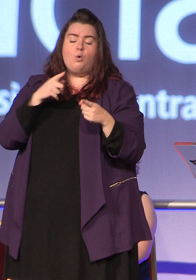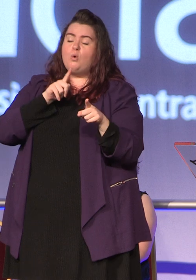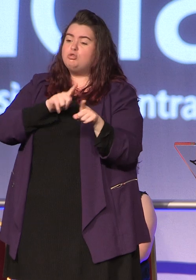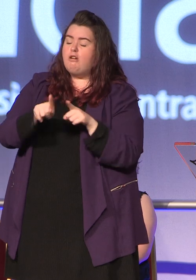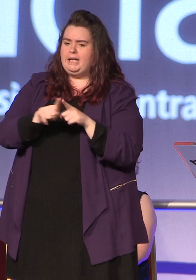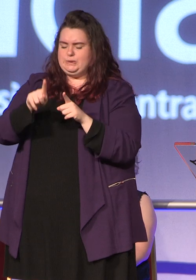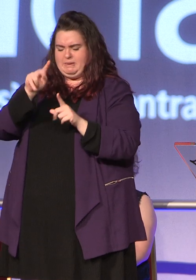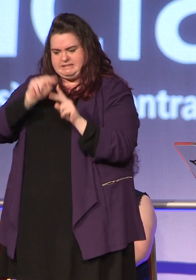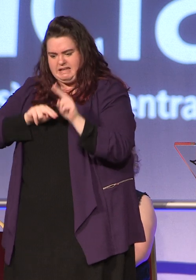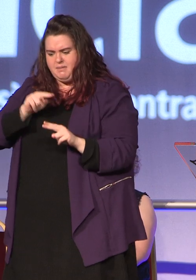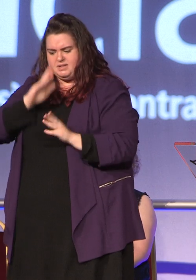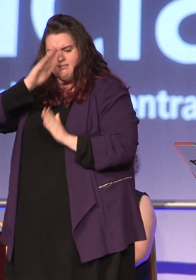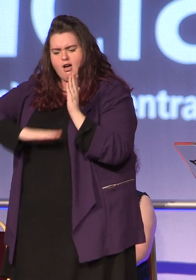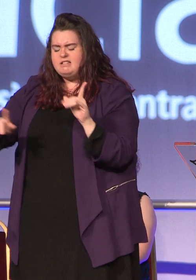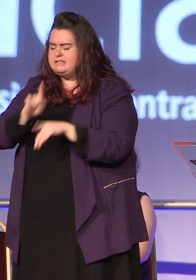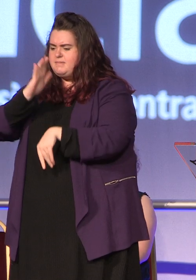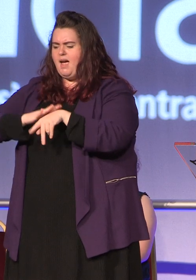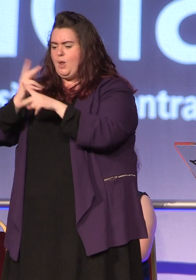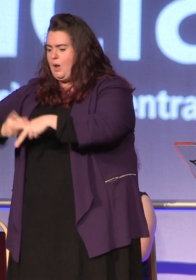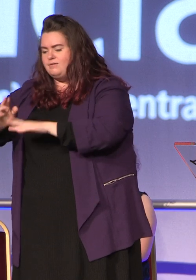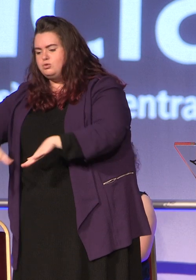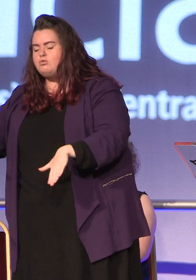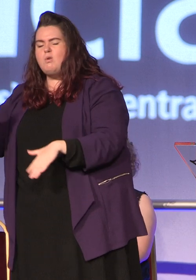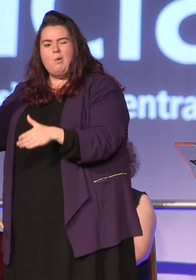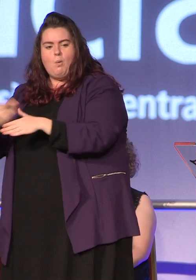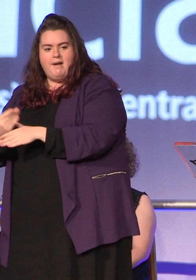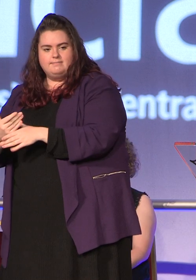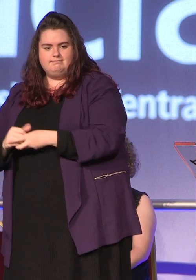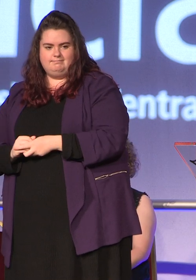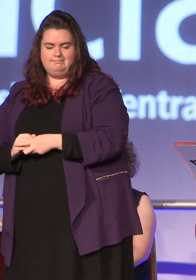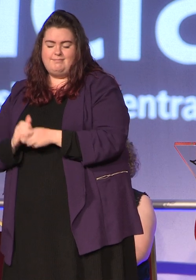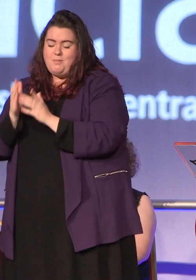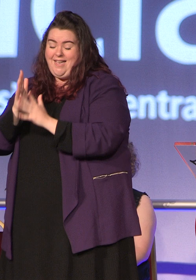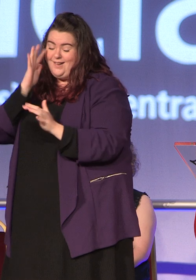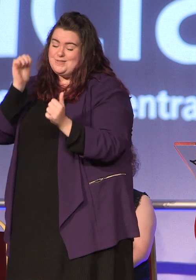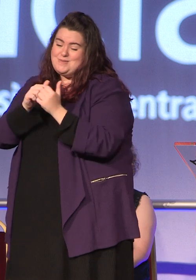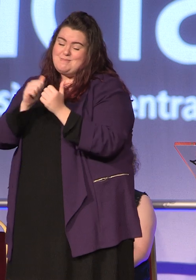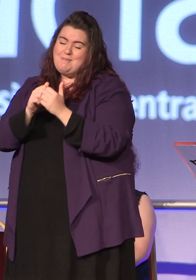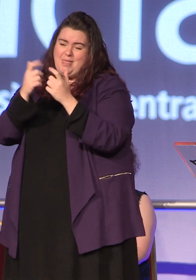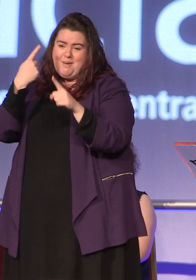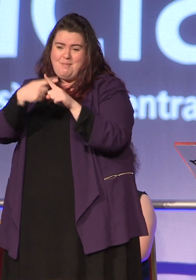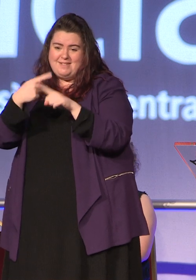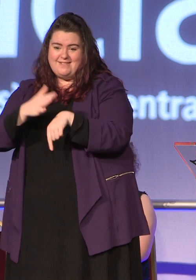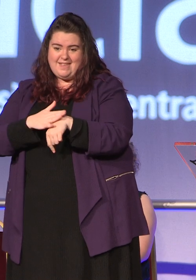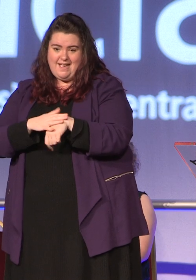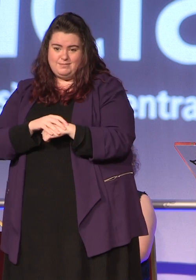or looking after it but we cannot forget the good times. You've made friends with people you would not met otherwise